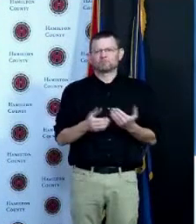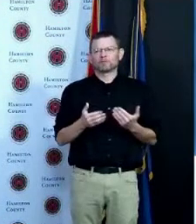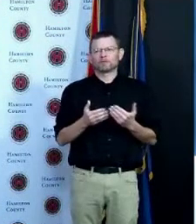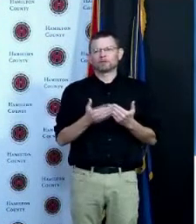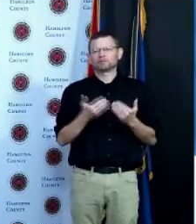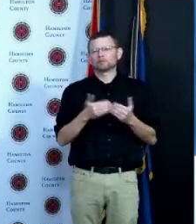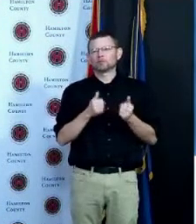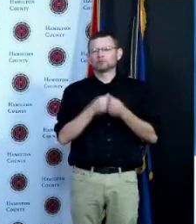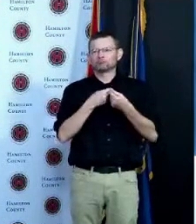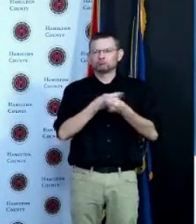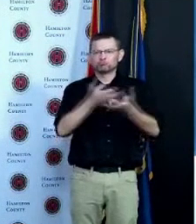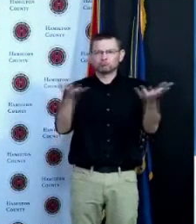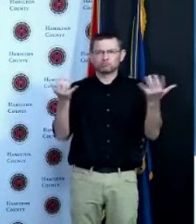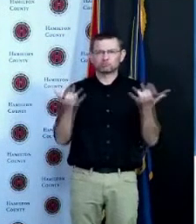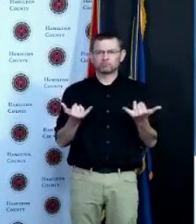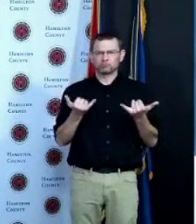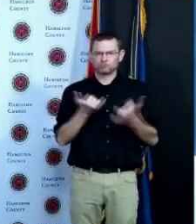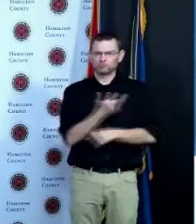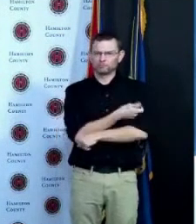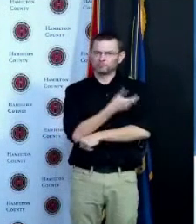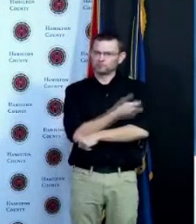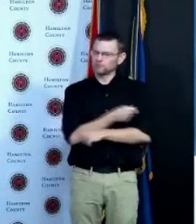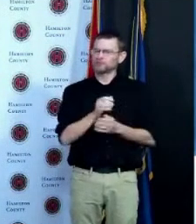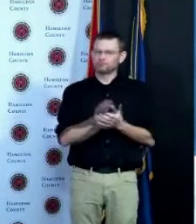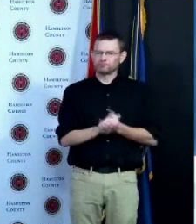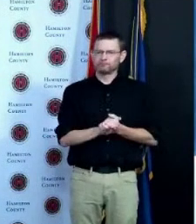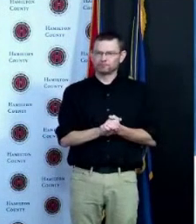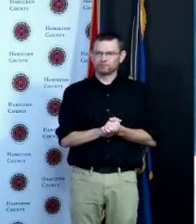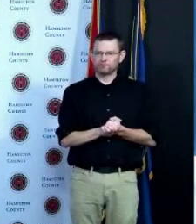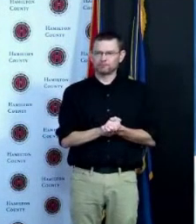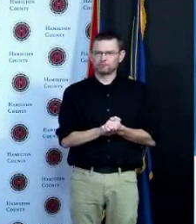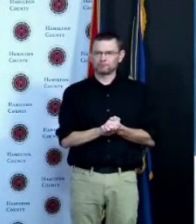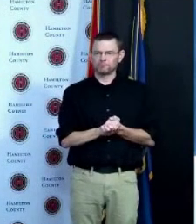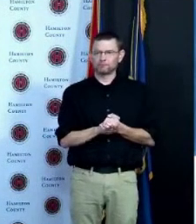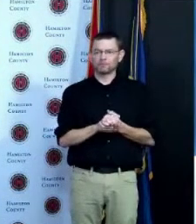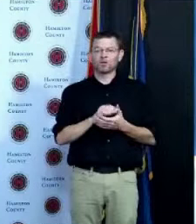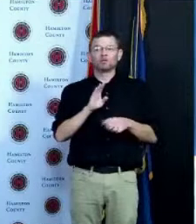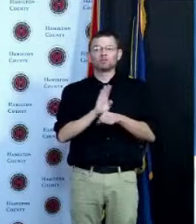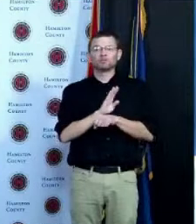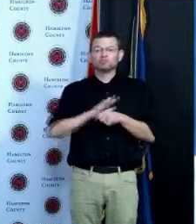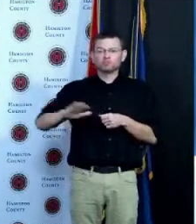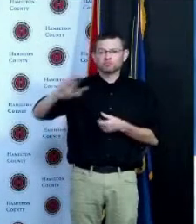there are many many partners in Hamilton County that are doing this work this coming week Hamilton